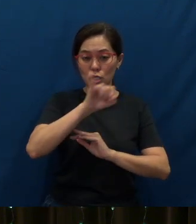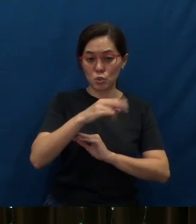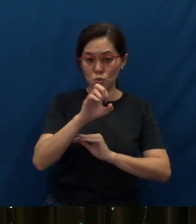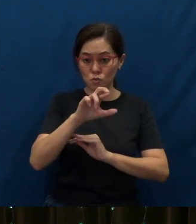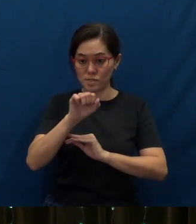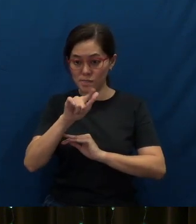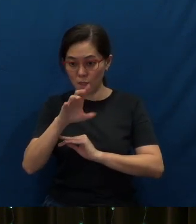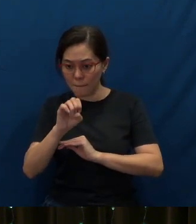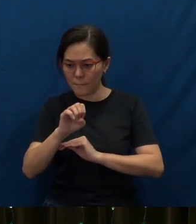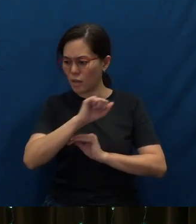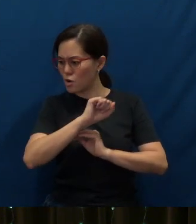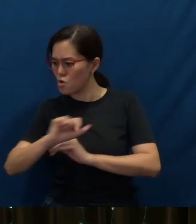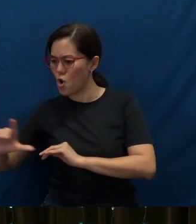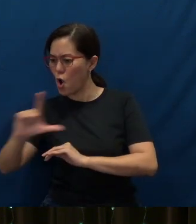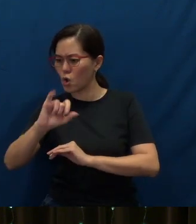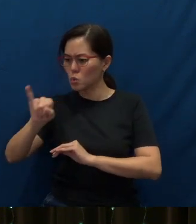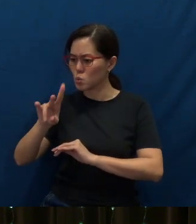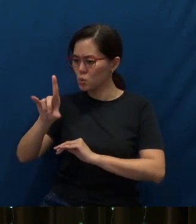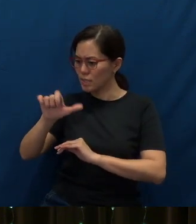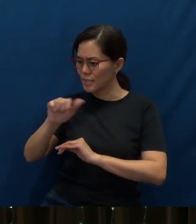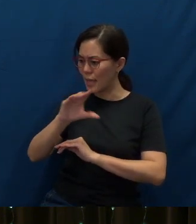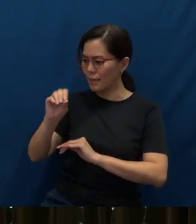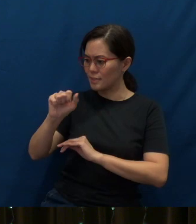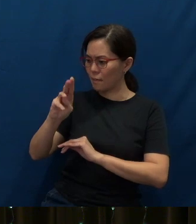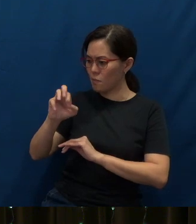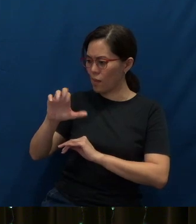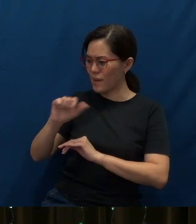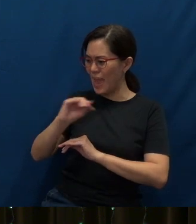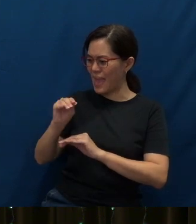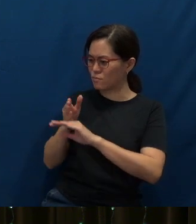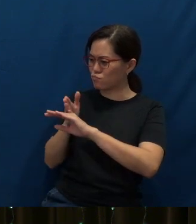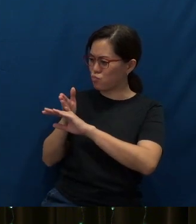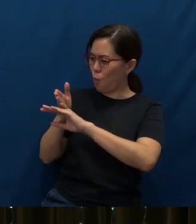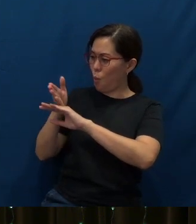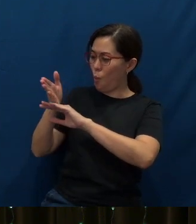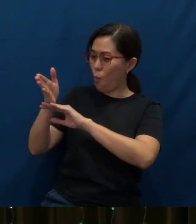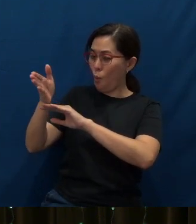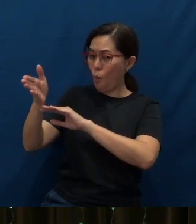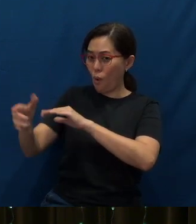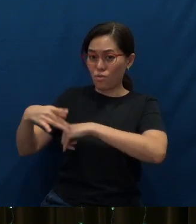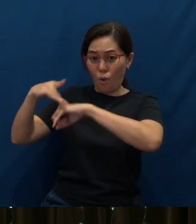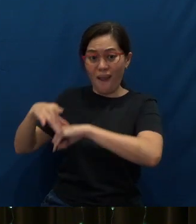and in all Judea and Samaria, and to the ends of the earth.”